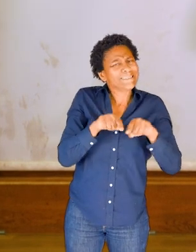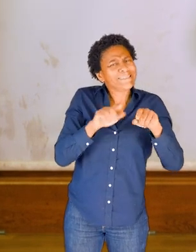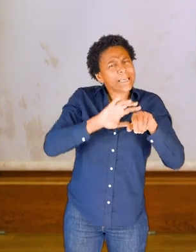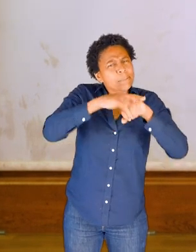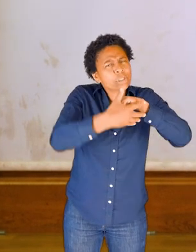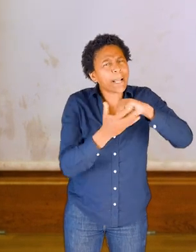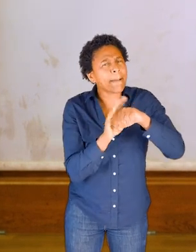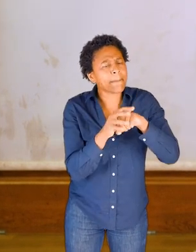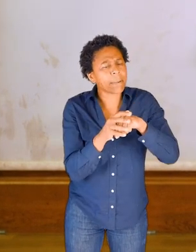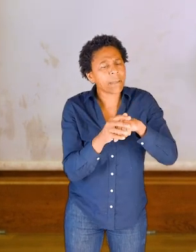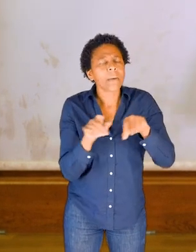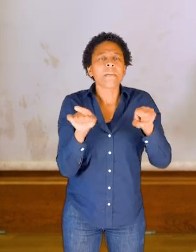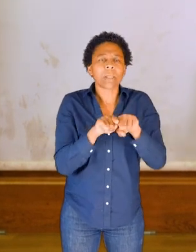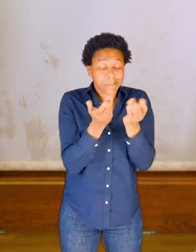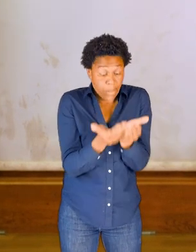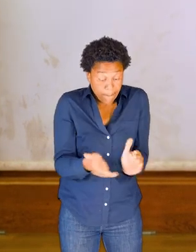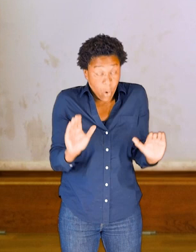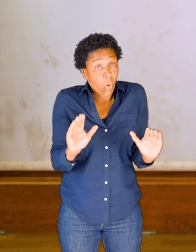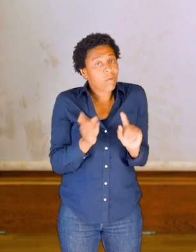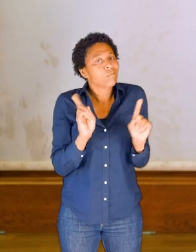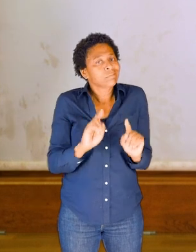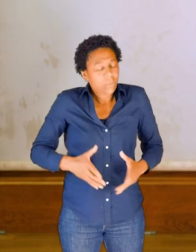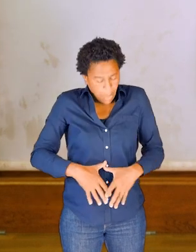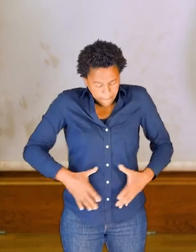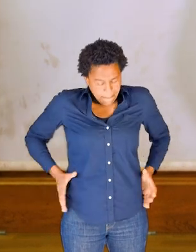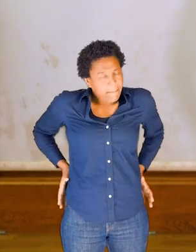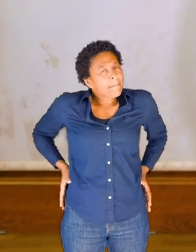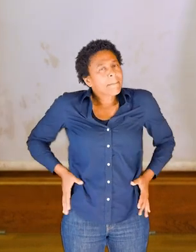And then of course, we had the bowl of the pelvis that contains the organs.